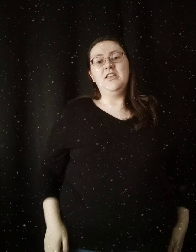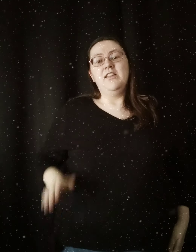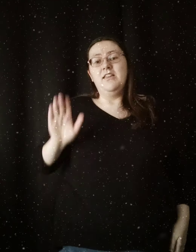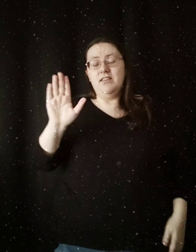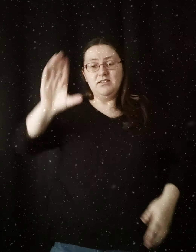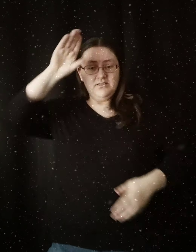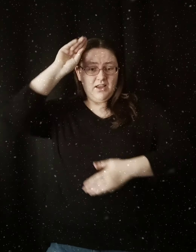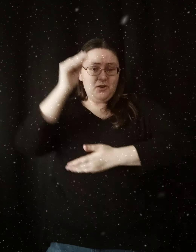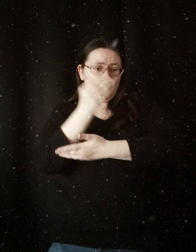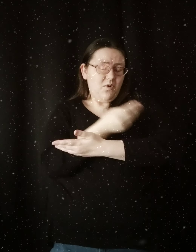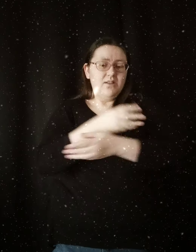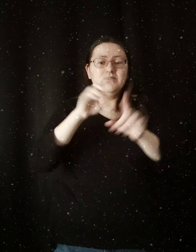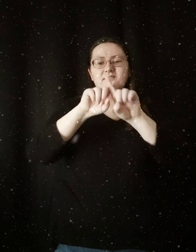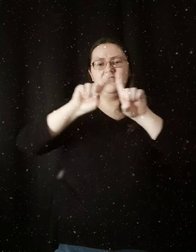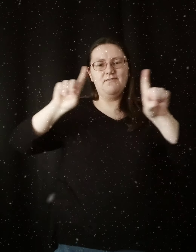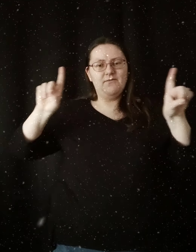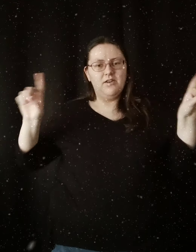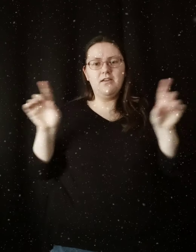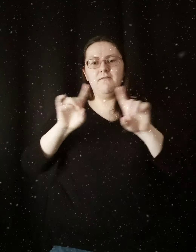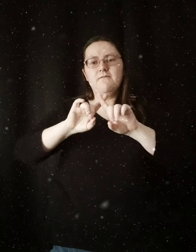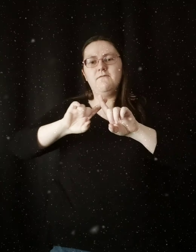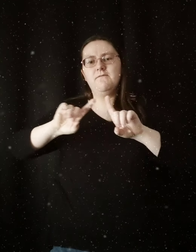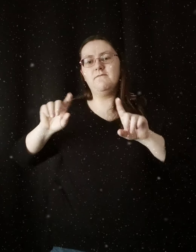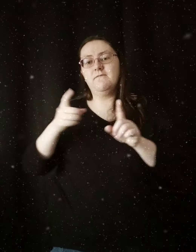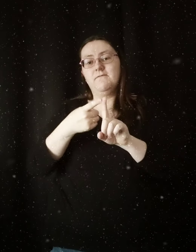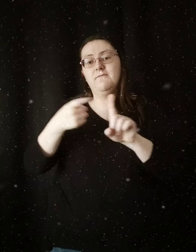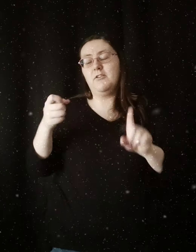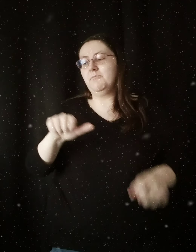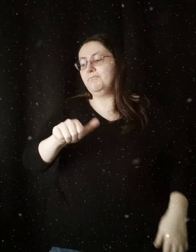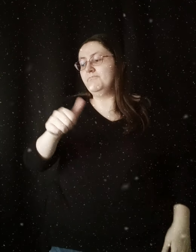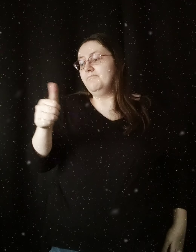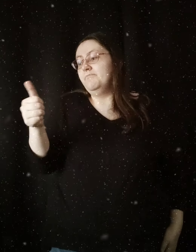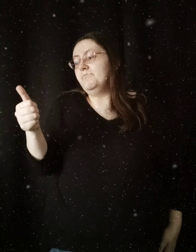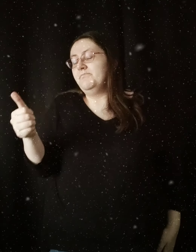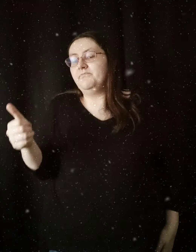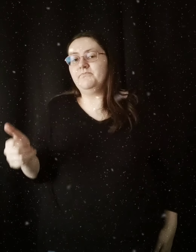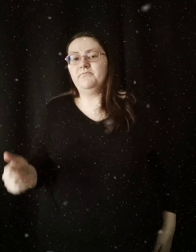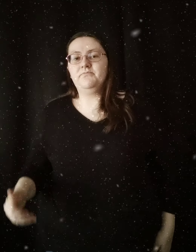His son was different from the rest